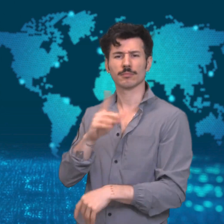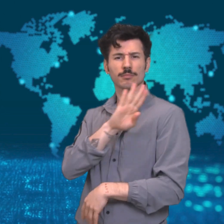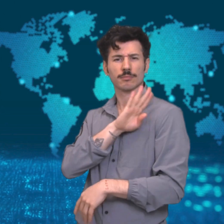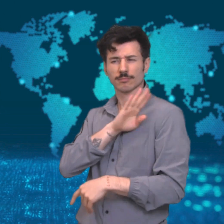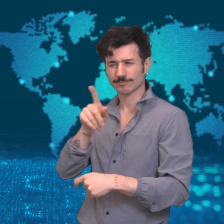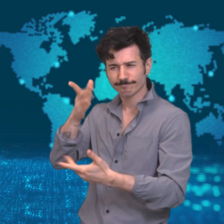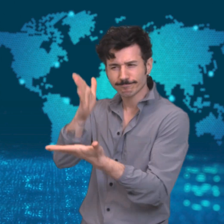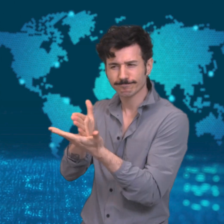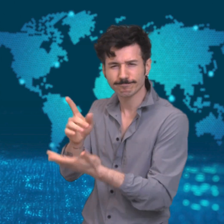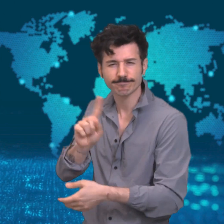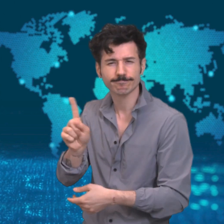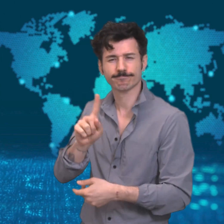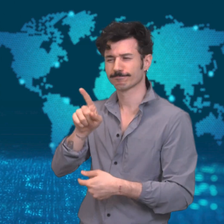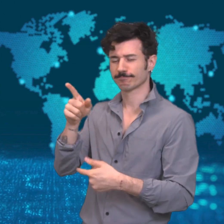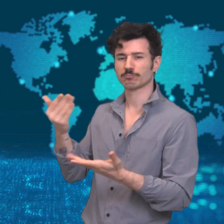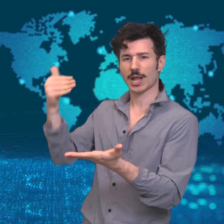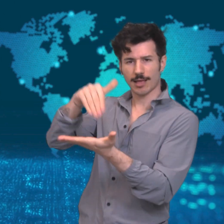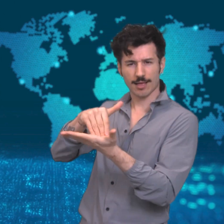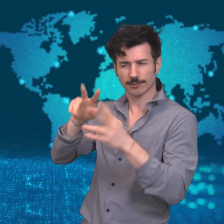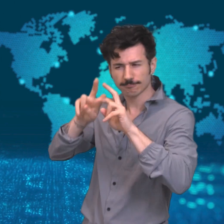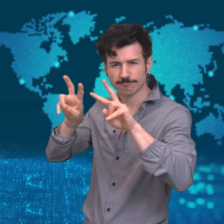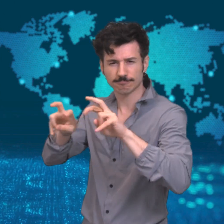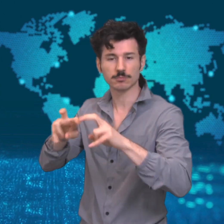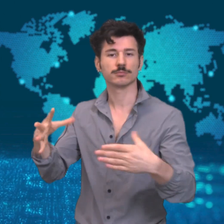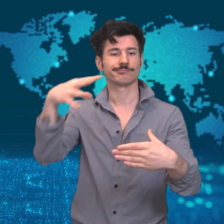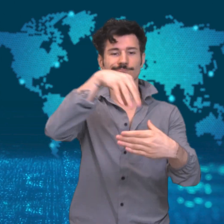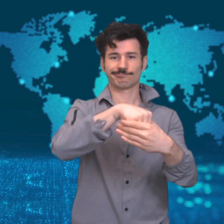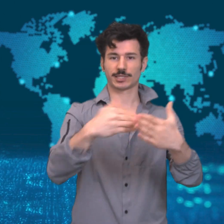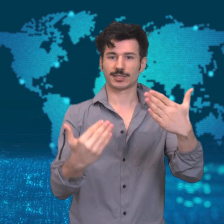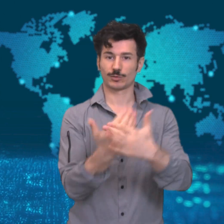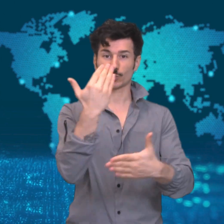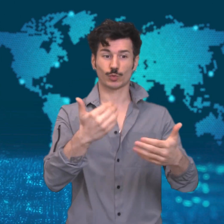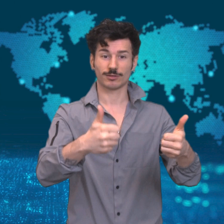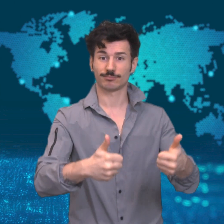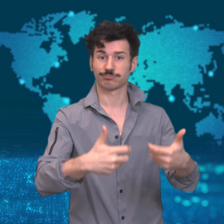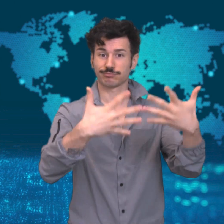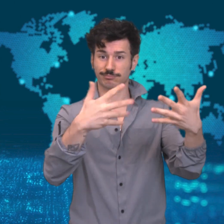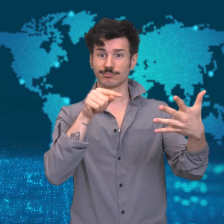misclassifying some deaths or double counting them.